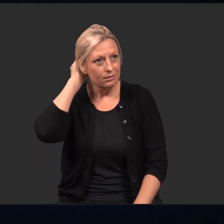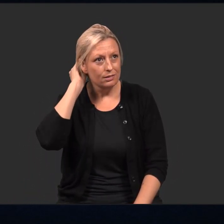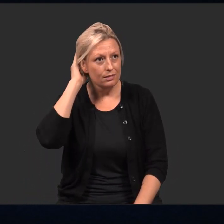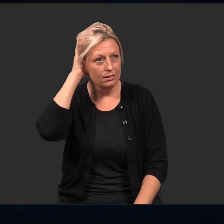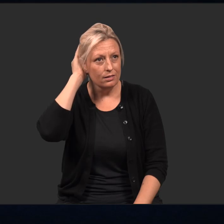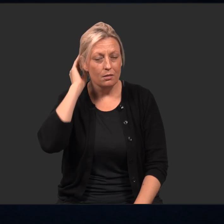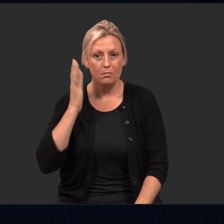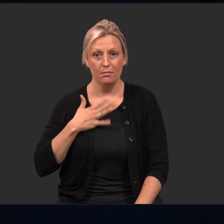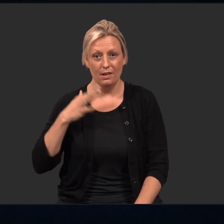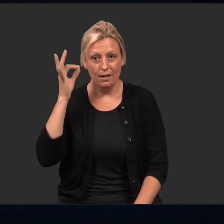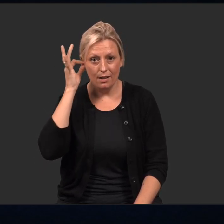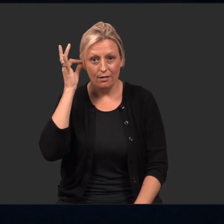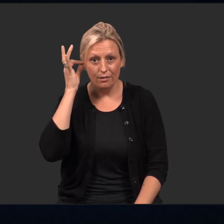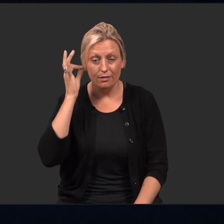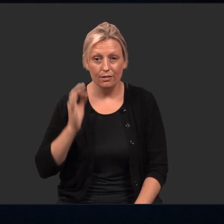my hair,